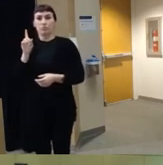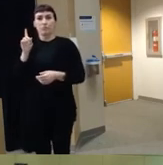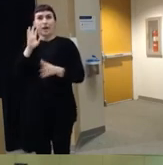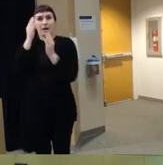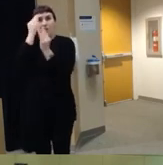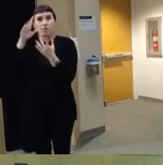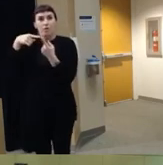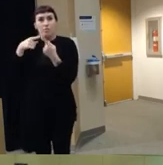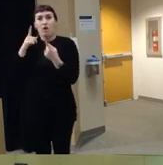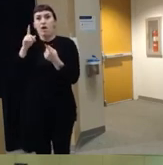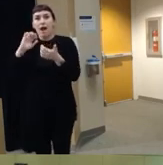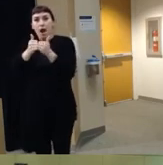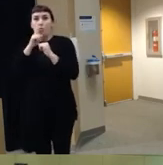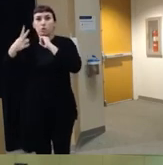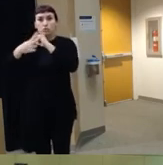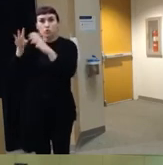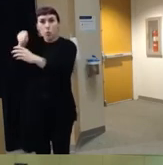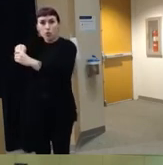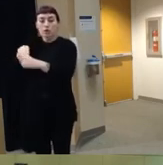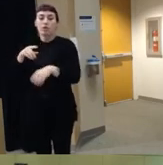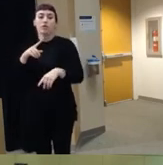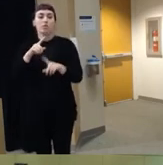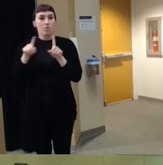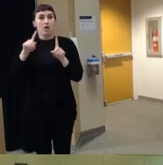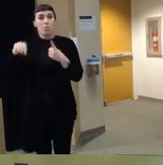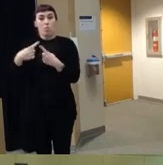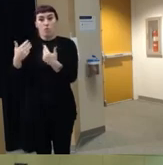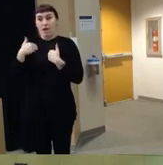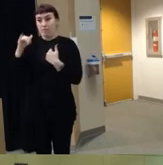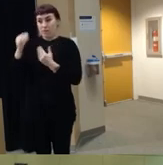on how the firearm was stored um but when we had that information available um as you can